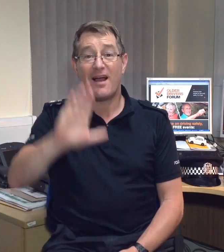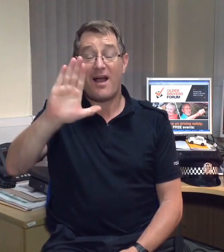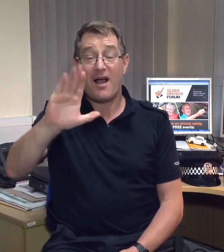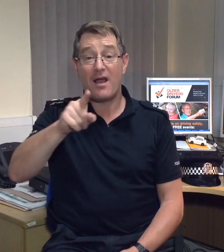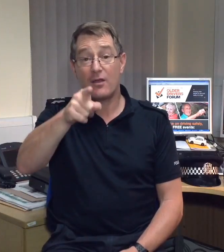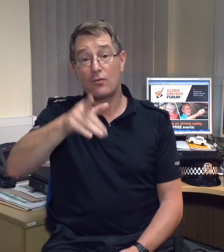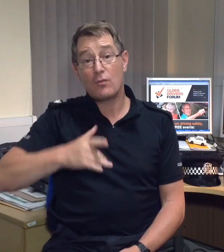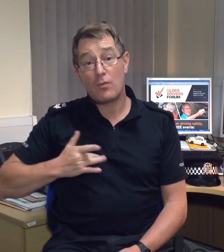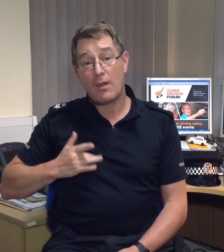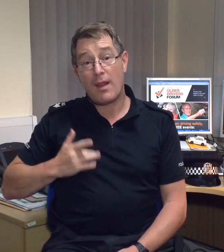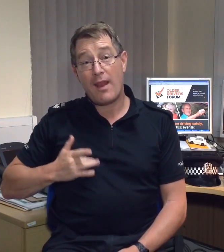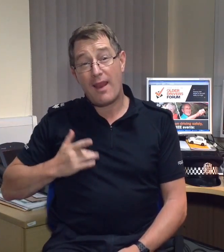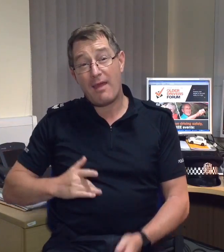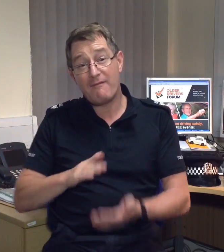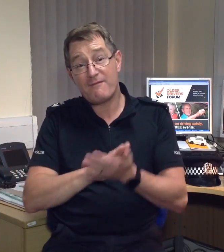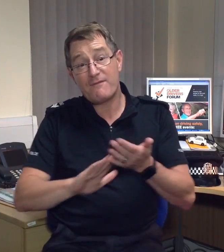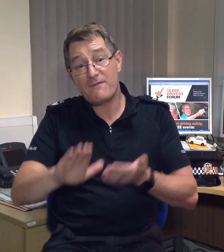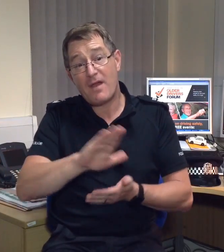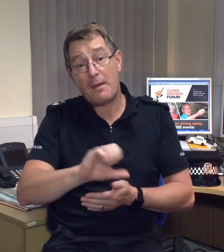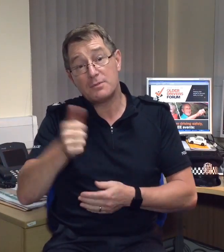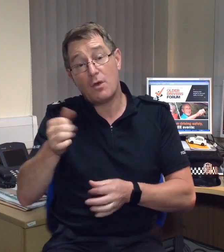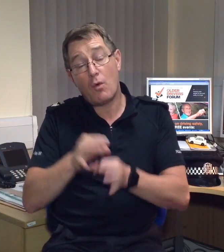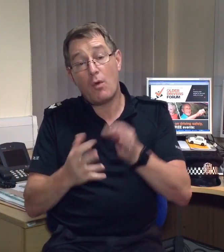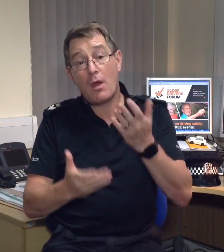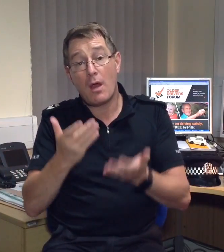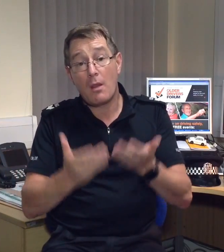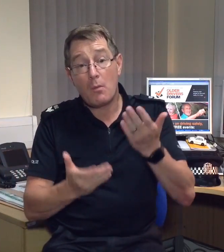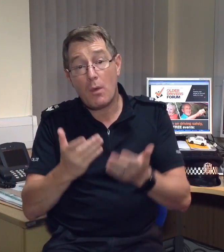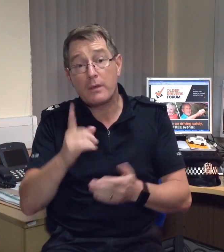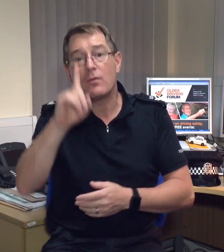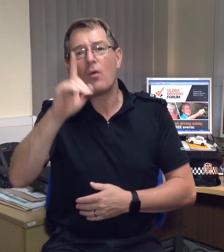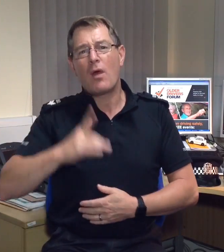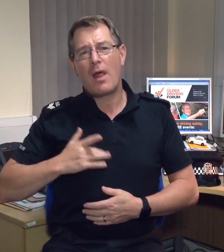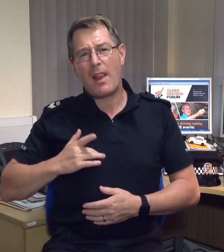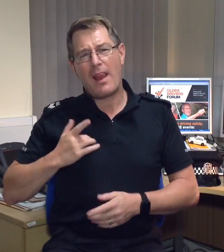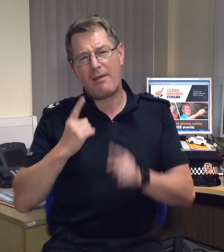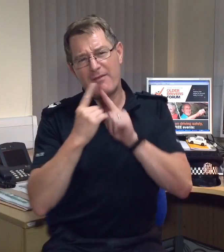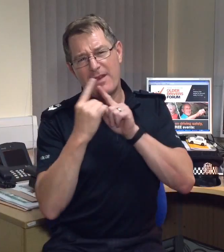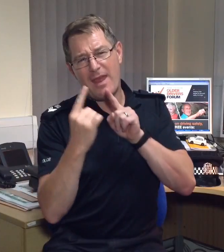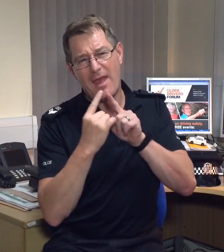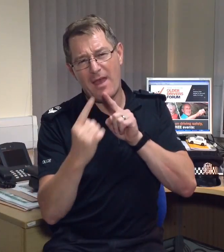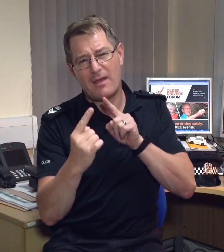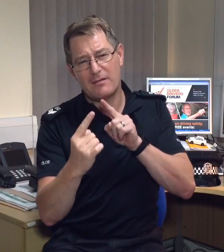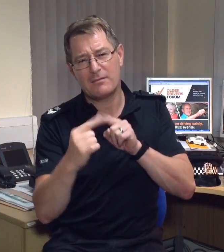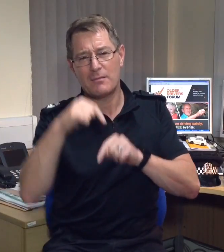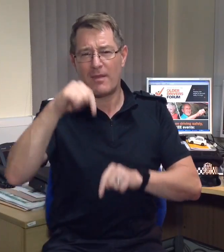Hi - do you live in Hampshire or the Isle of Wight ... or live nearby?